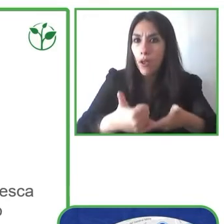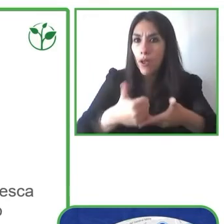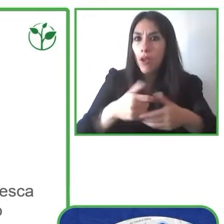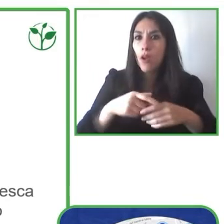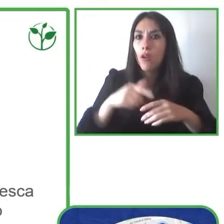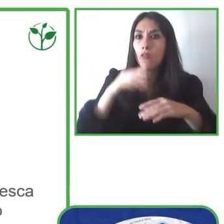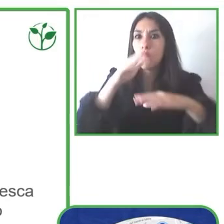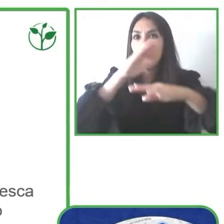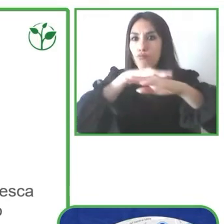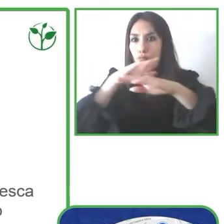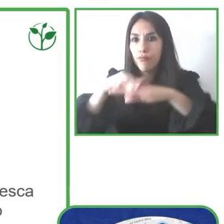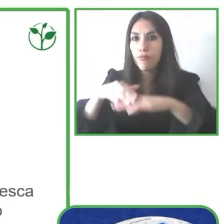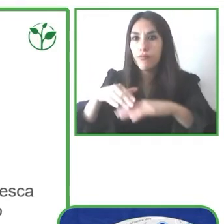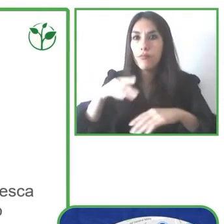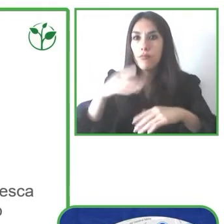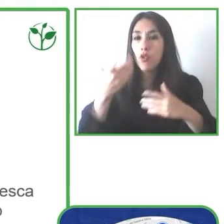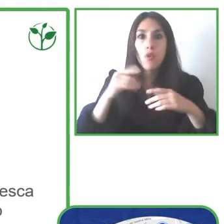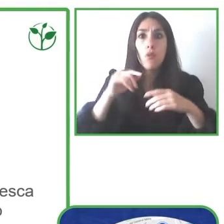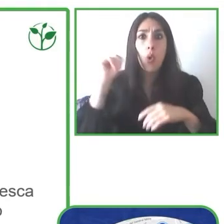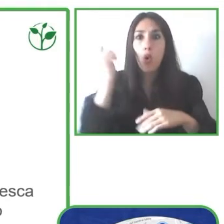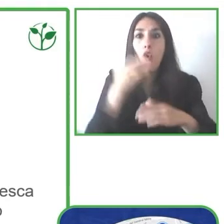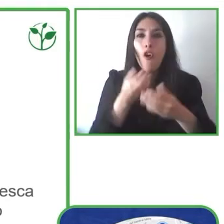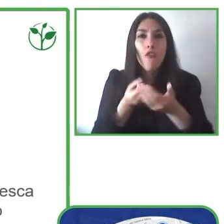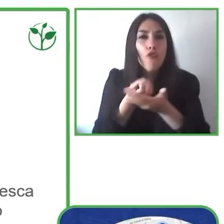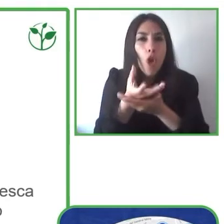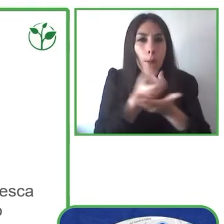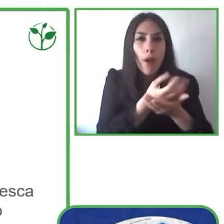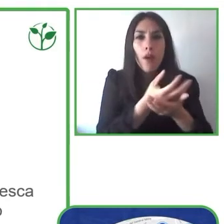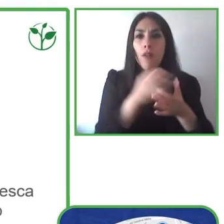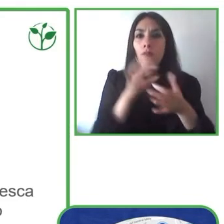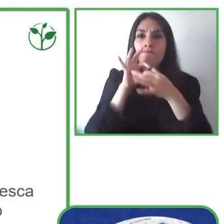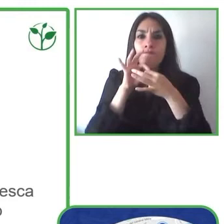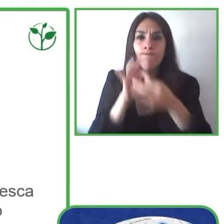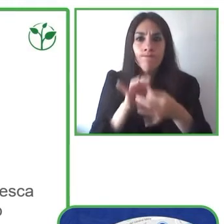we want to gather and distribute all that information about accessibility for people